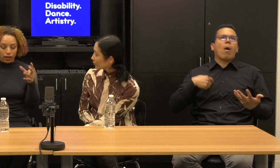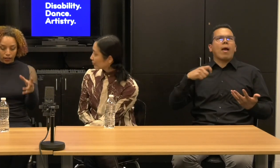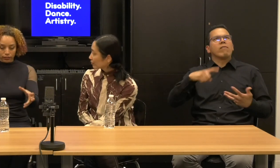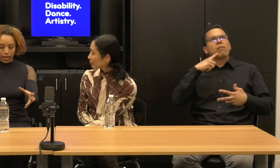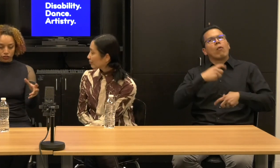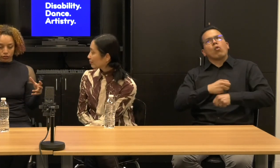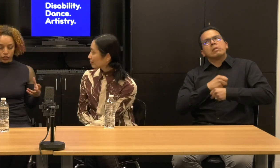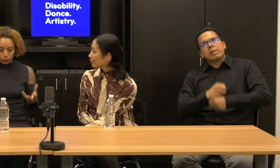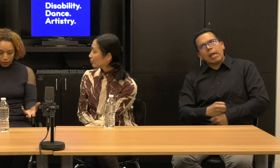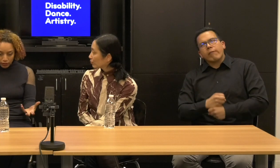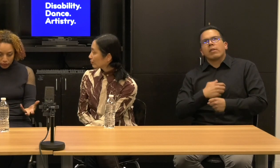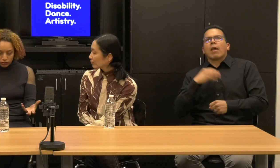If people designed for architecture experience.